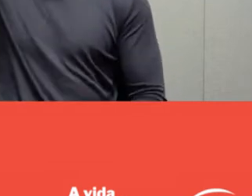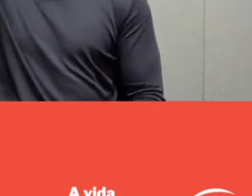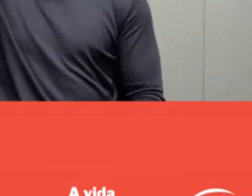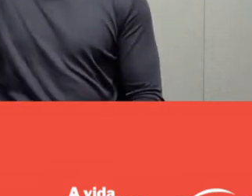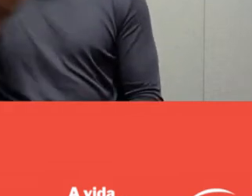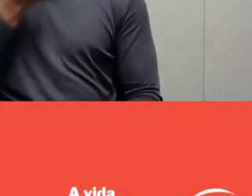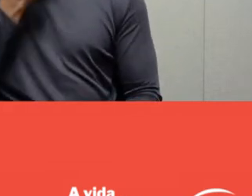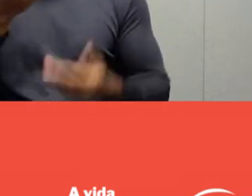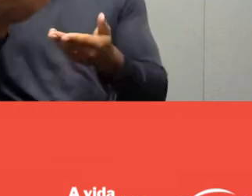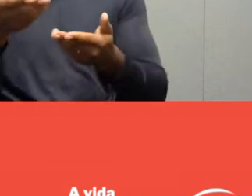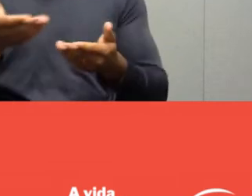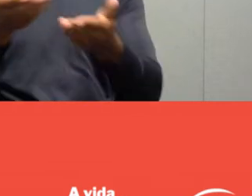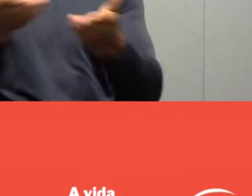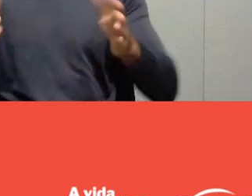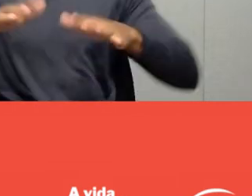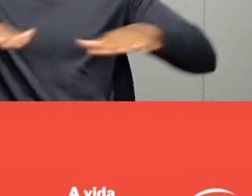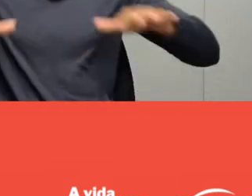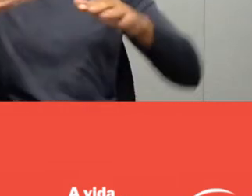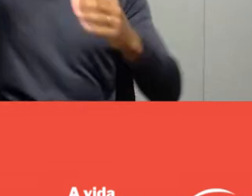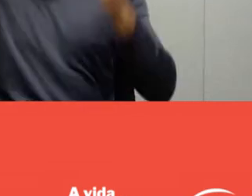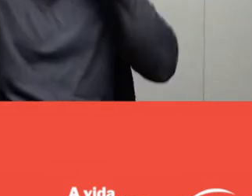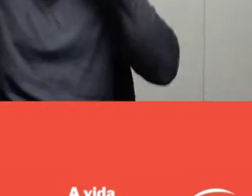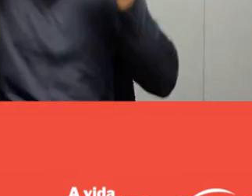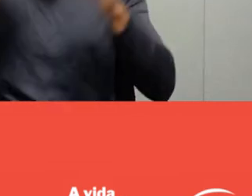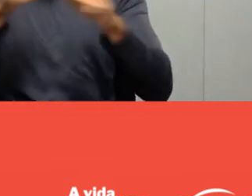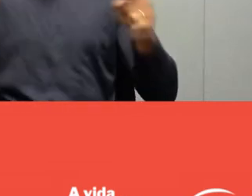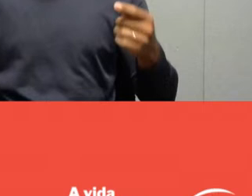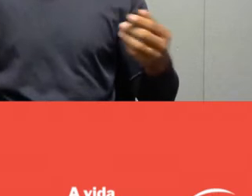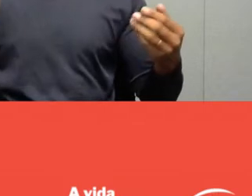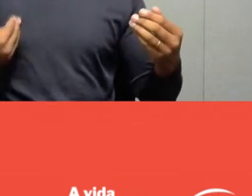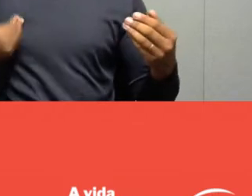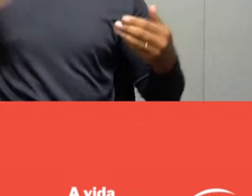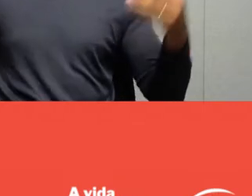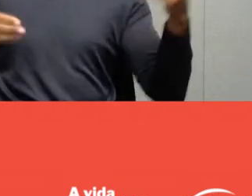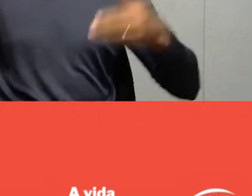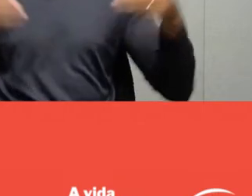to thank you all for coming and say that it is an honor